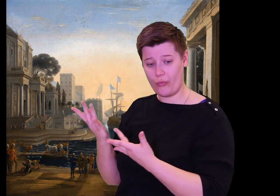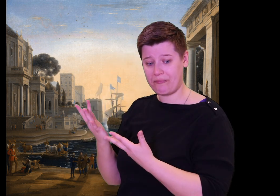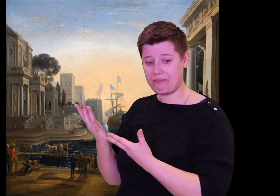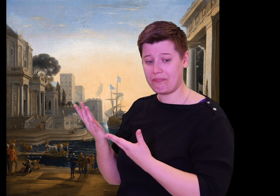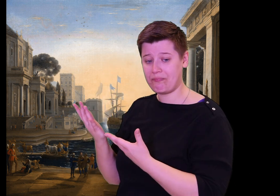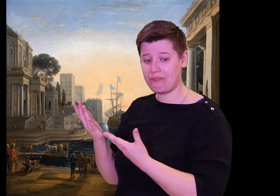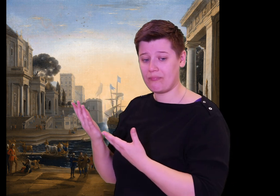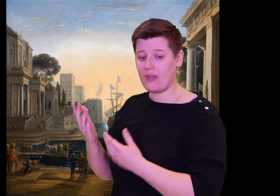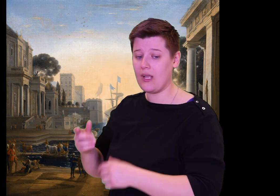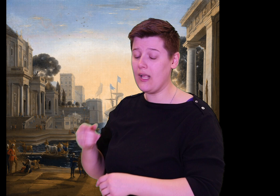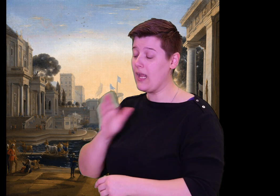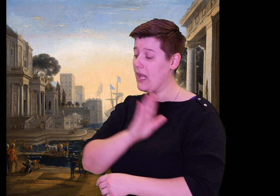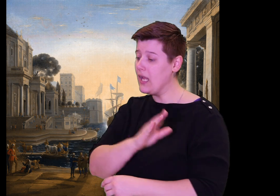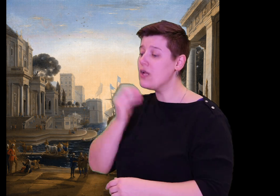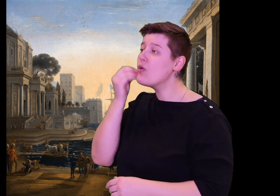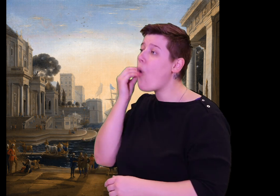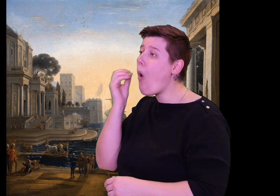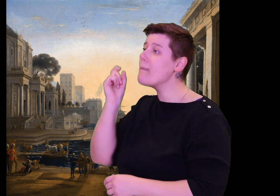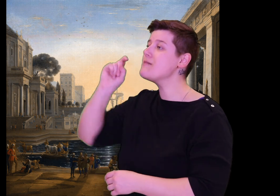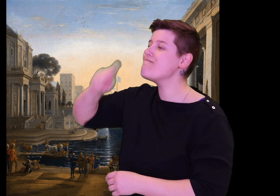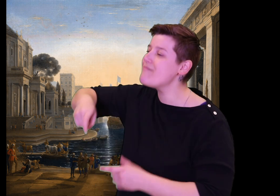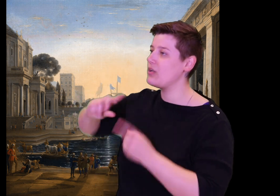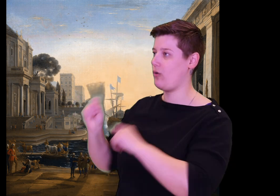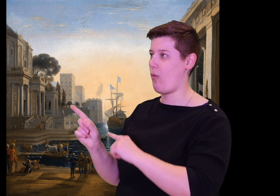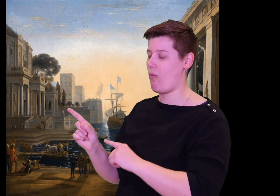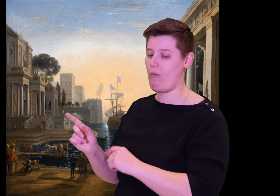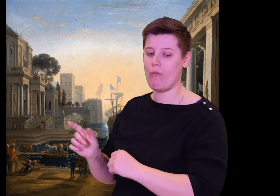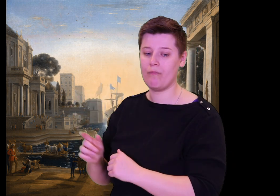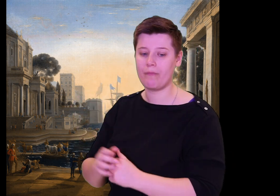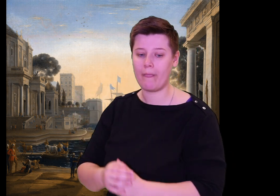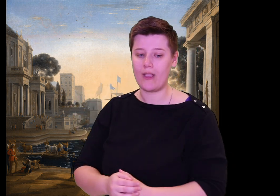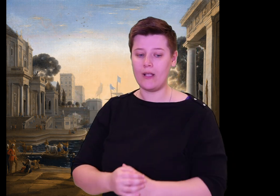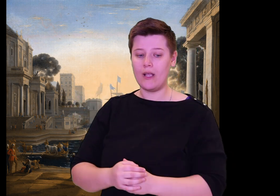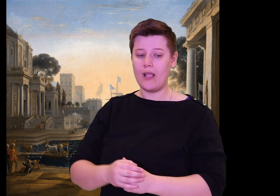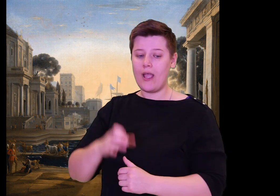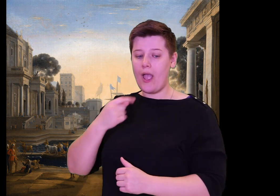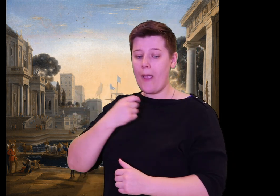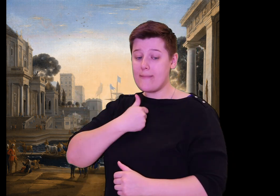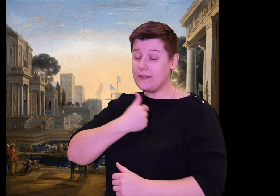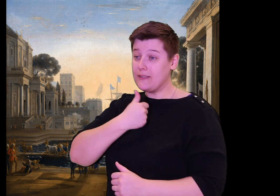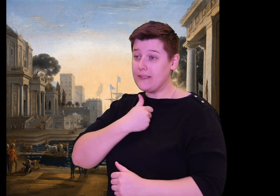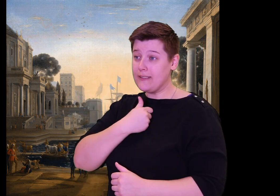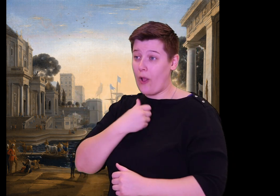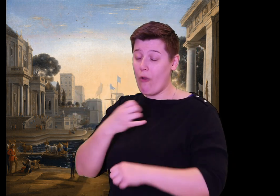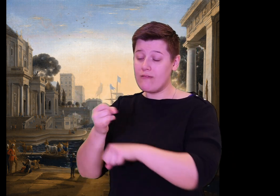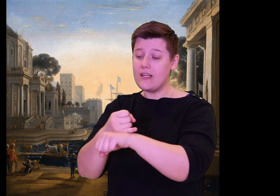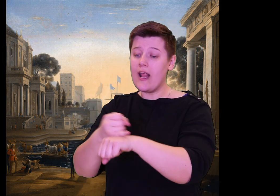Then from the mountain down she sped to Ithaca and stopped outside Odysseus' court,